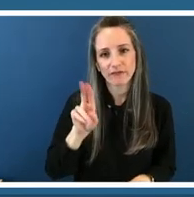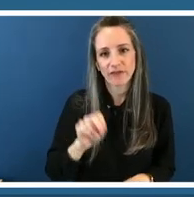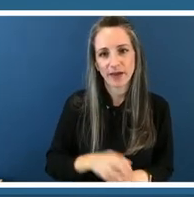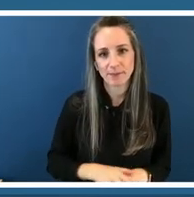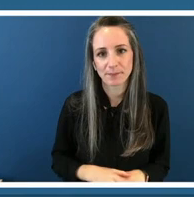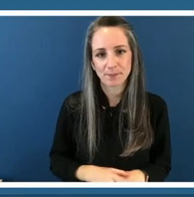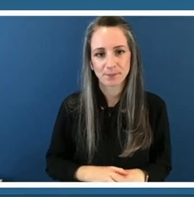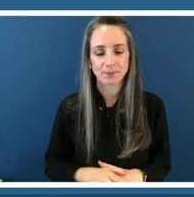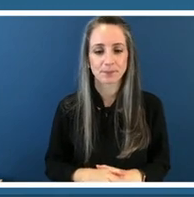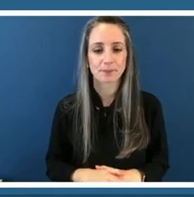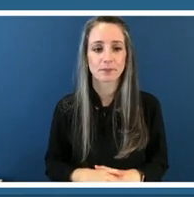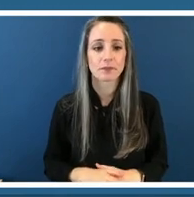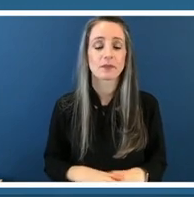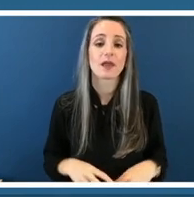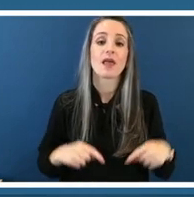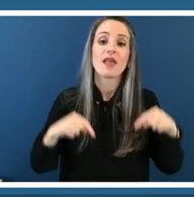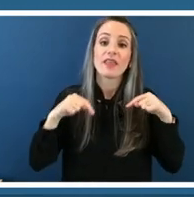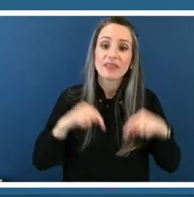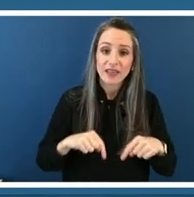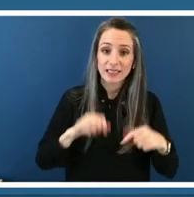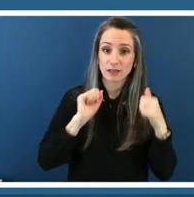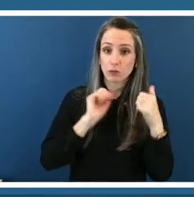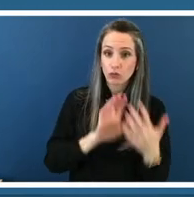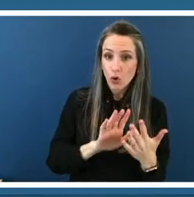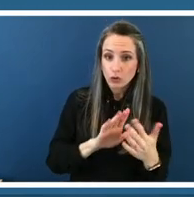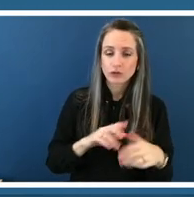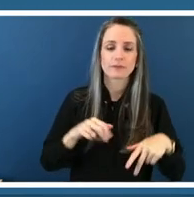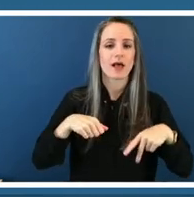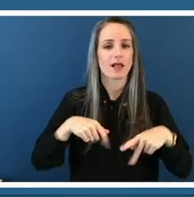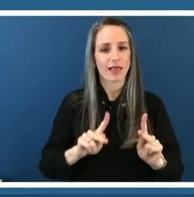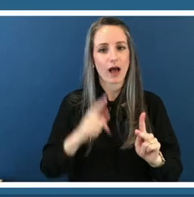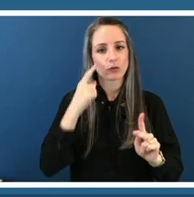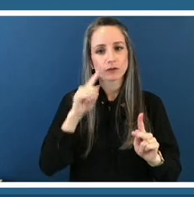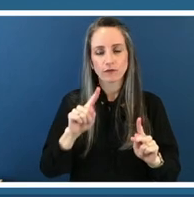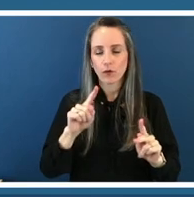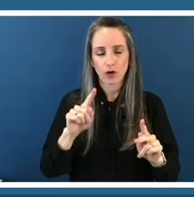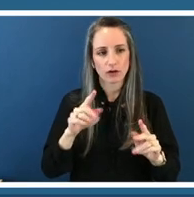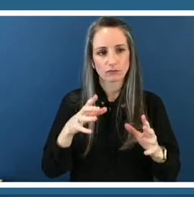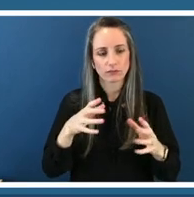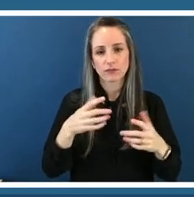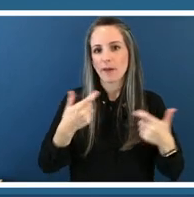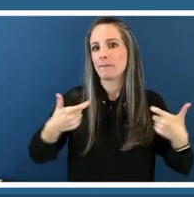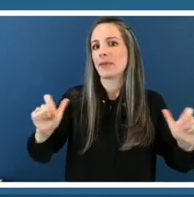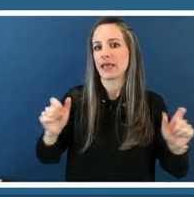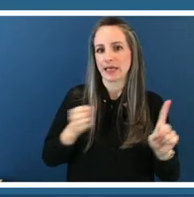pedagogy allows for a great deal of impact um some of the things that we've